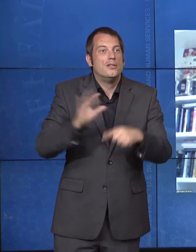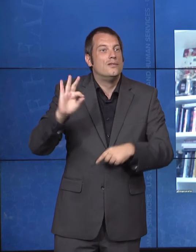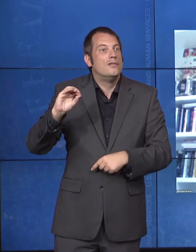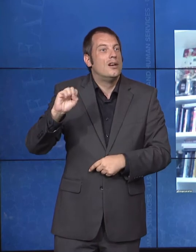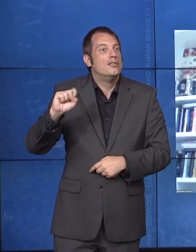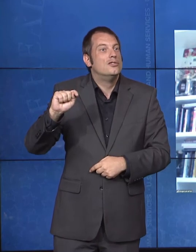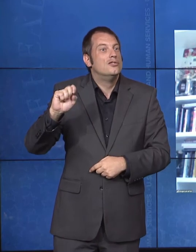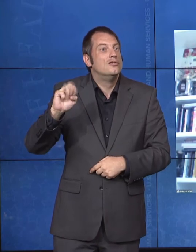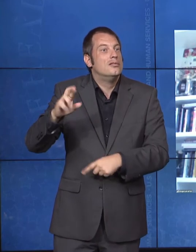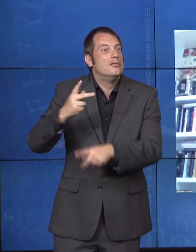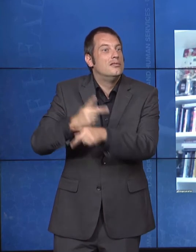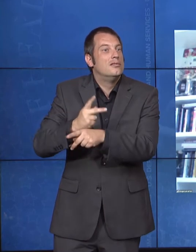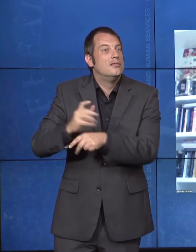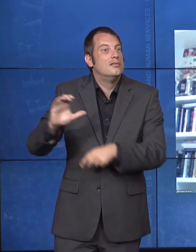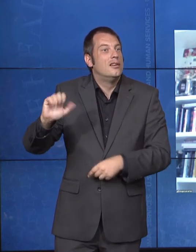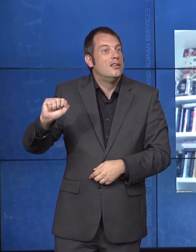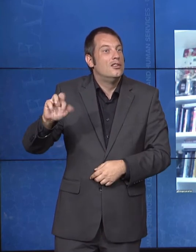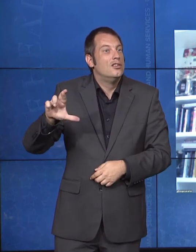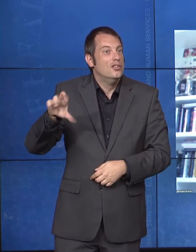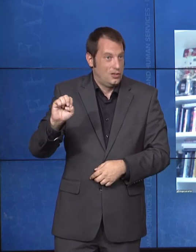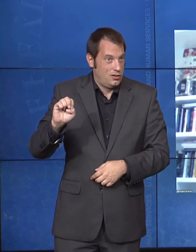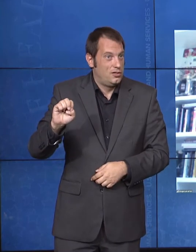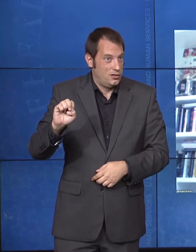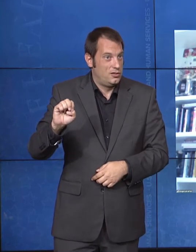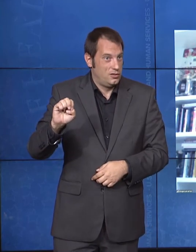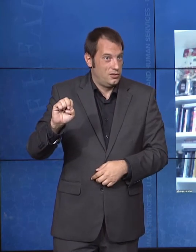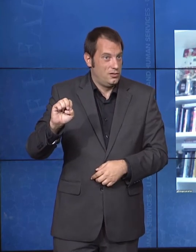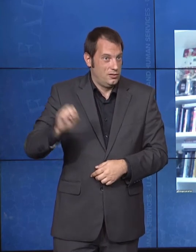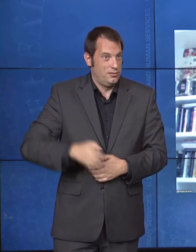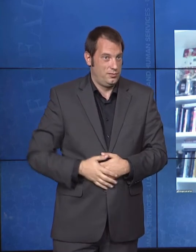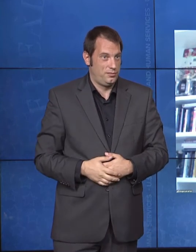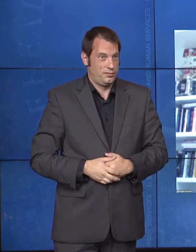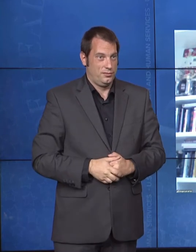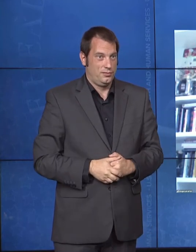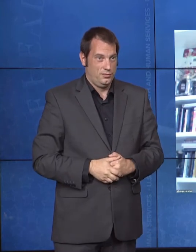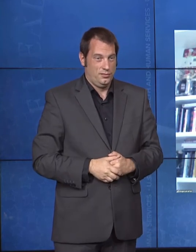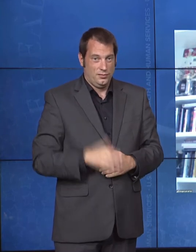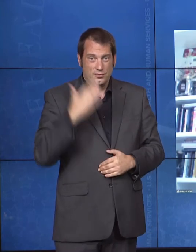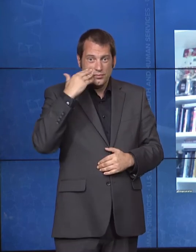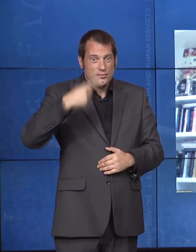So, we had actually two settlements; one with the state of Oregon where we had parents that